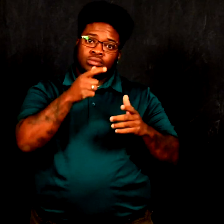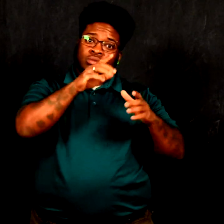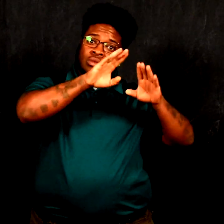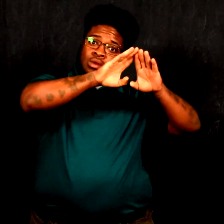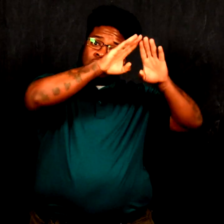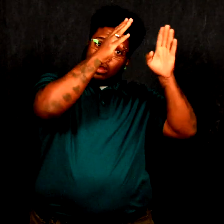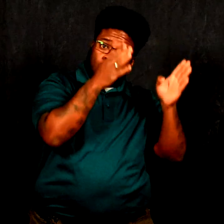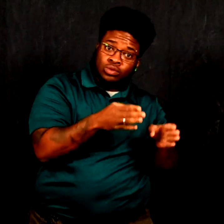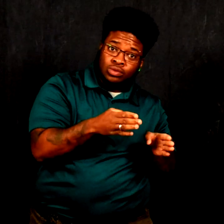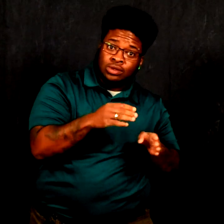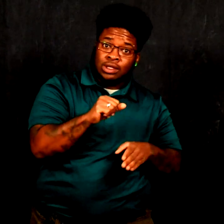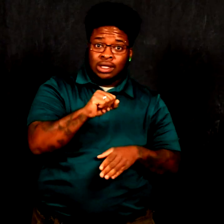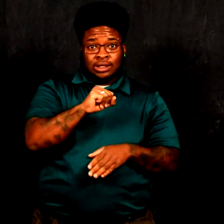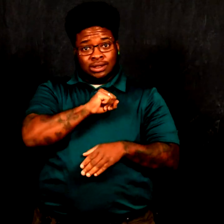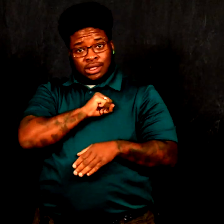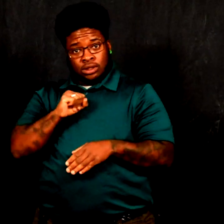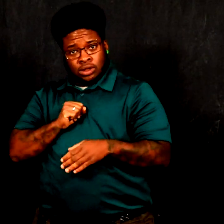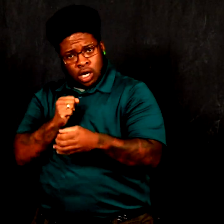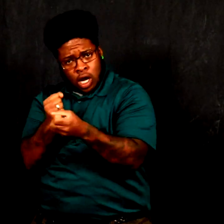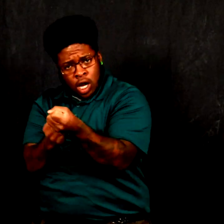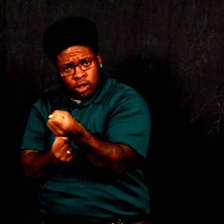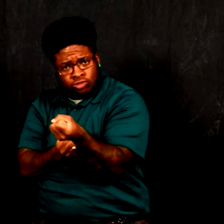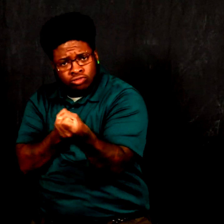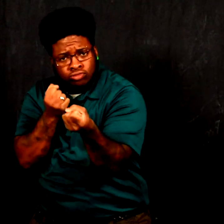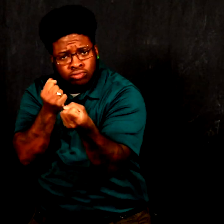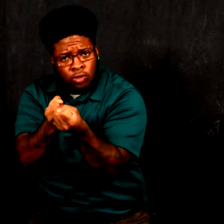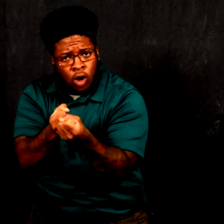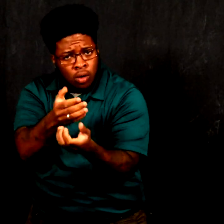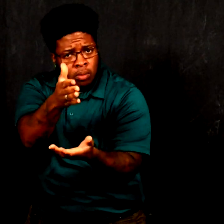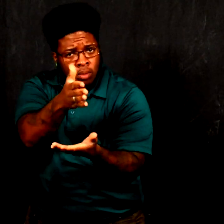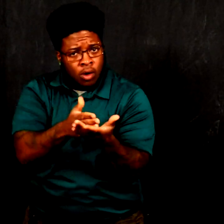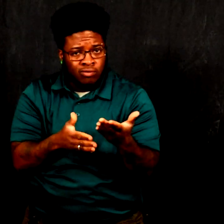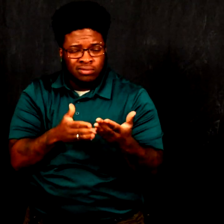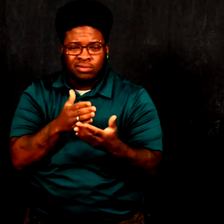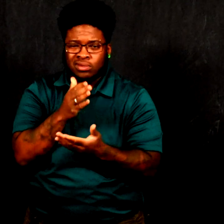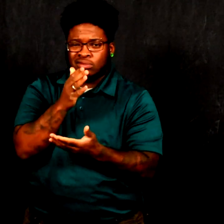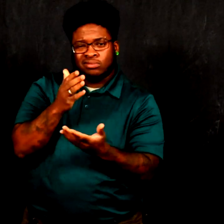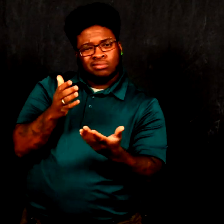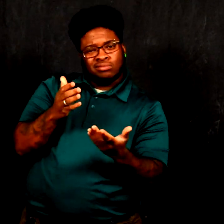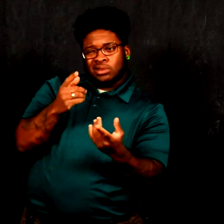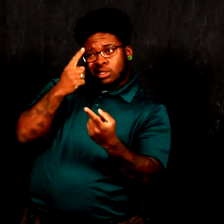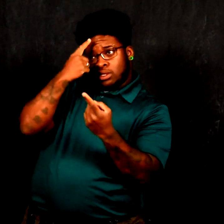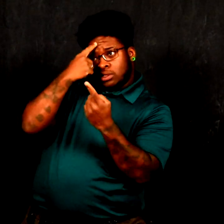The House and the Senate supported us being part of it but